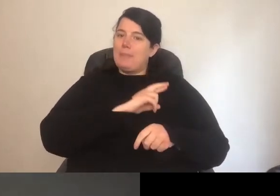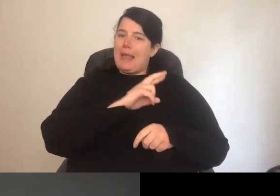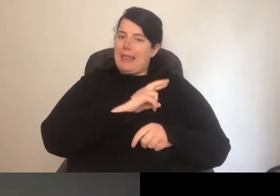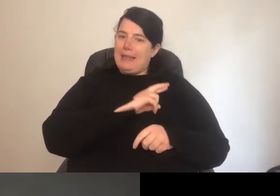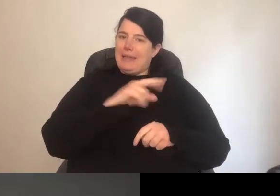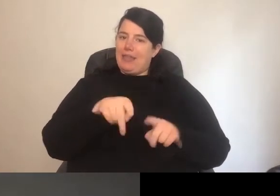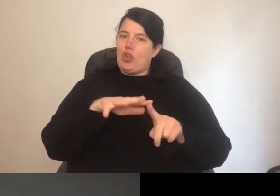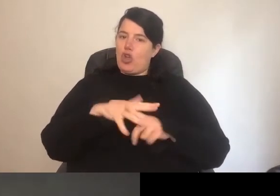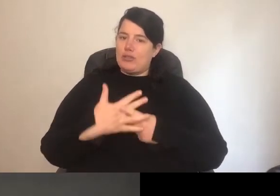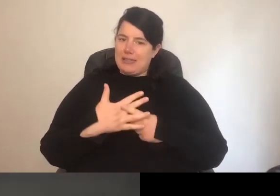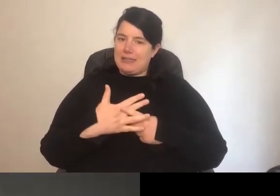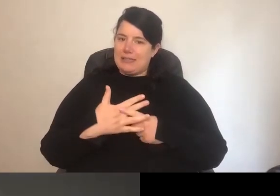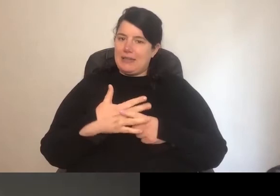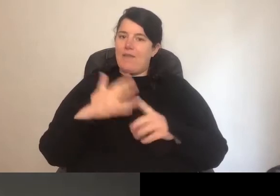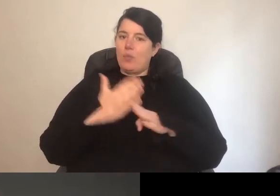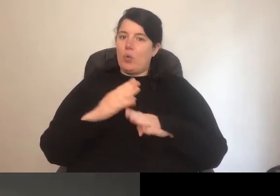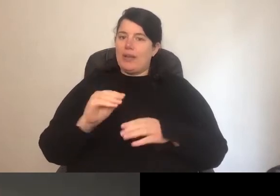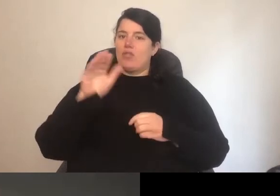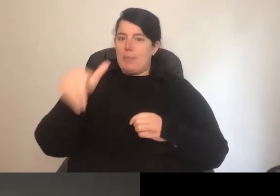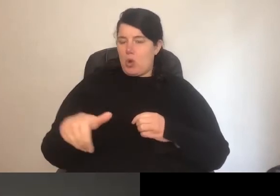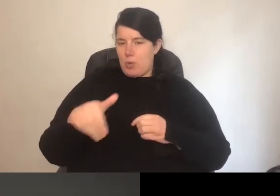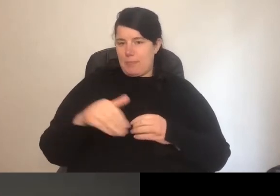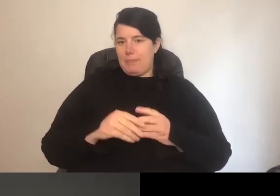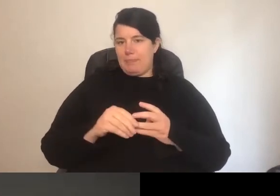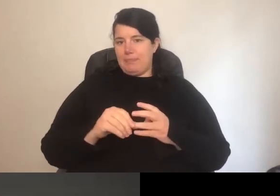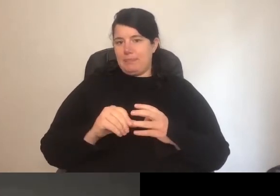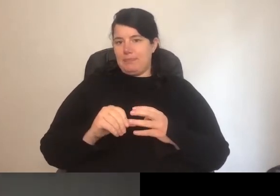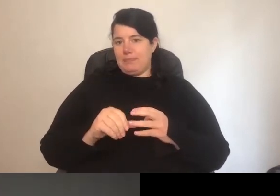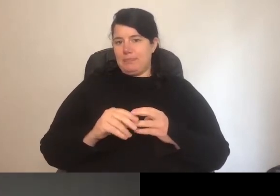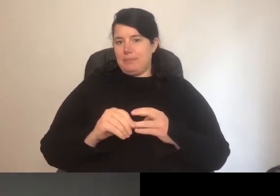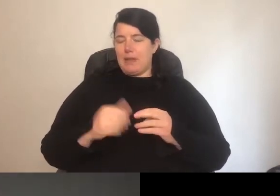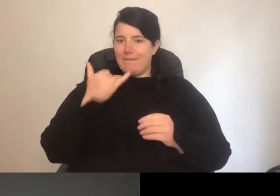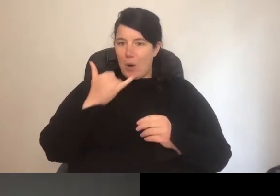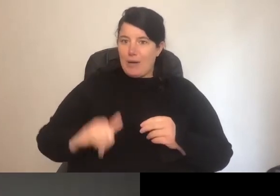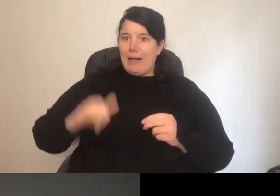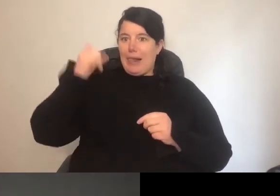working from home". I've never been more popular than I have been this morning.